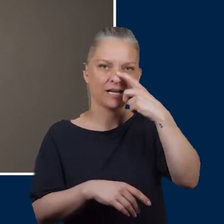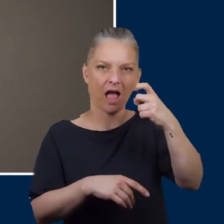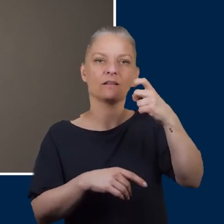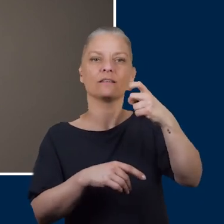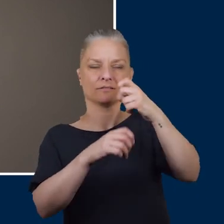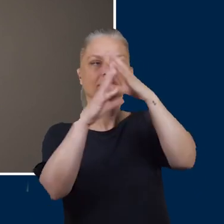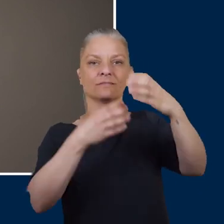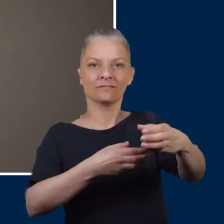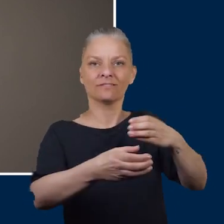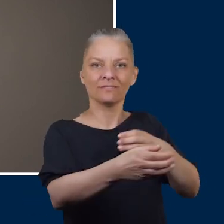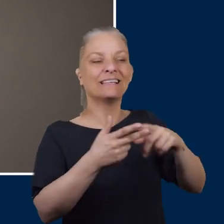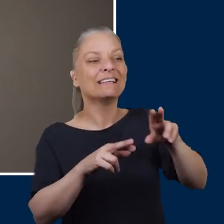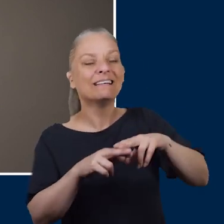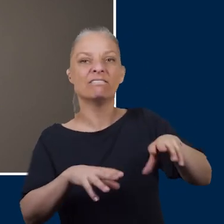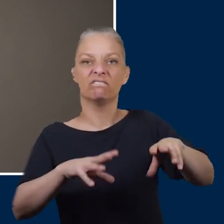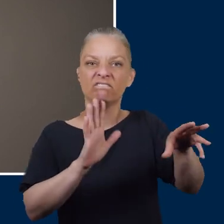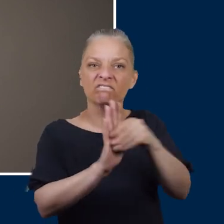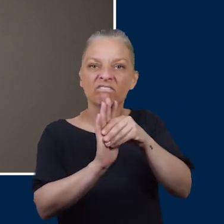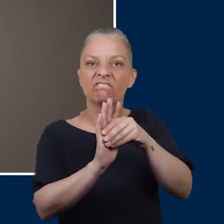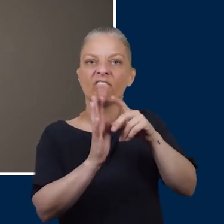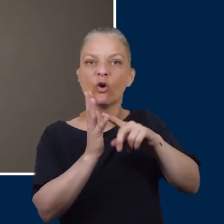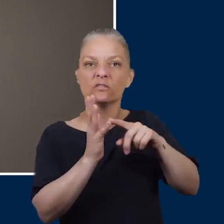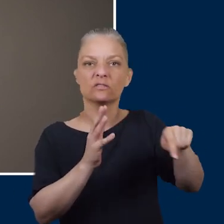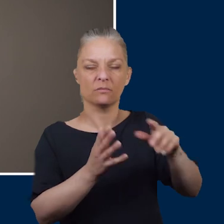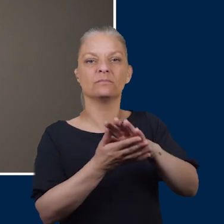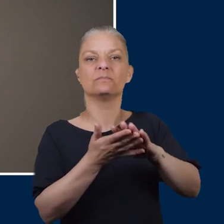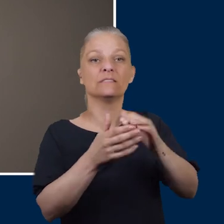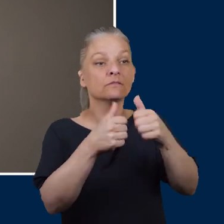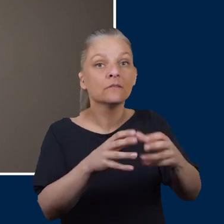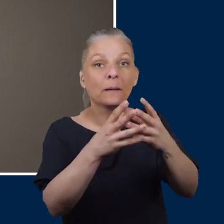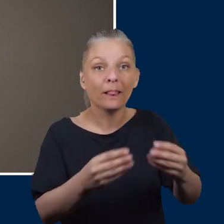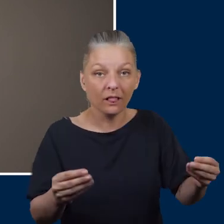an ulcer hopefully everything will heal up and settle down and if you're provided with footwear